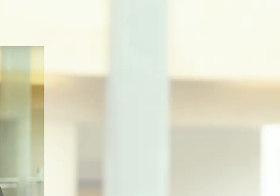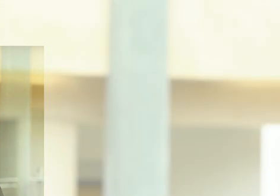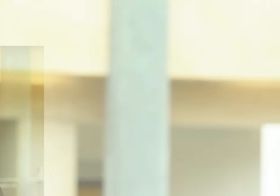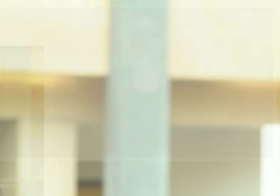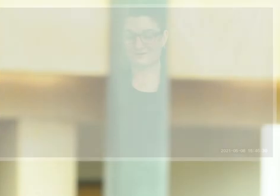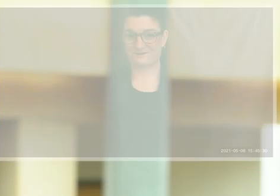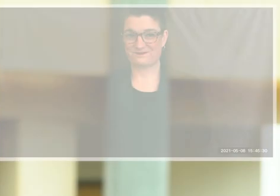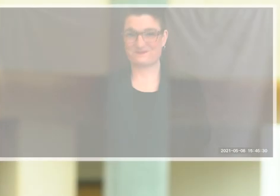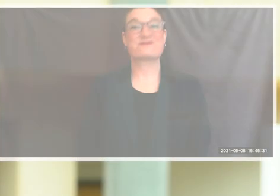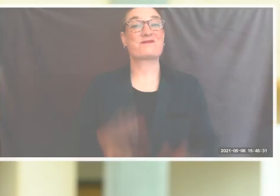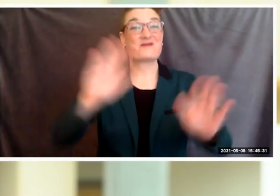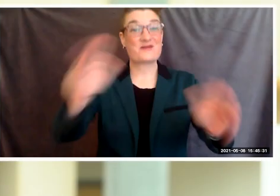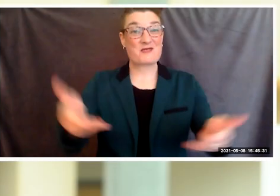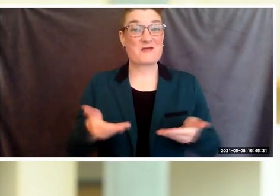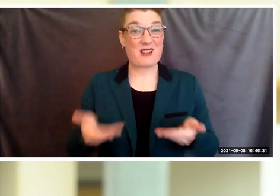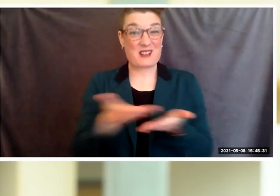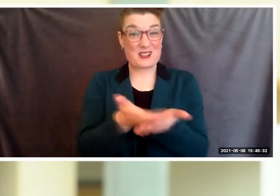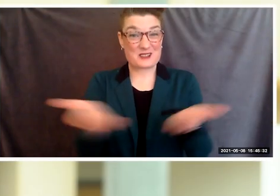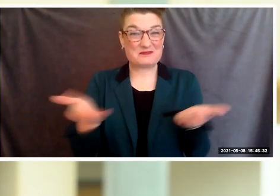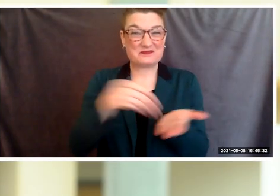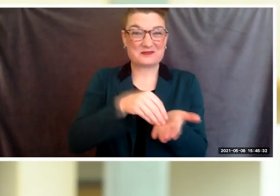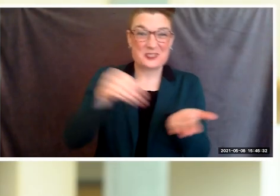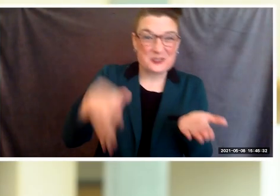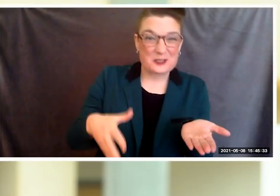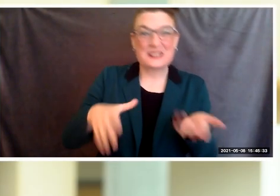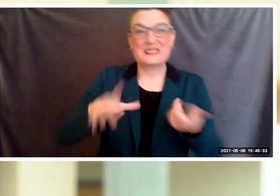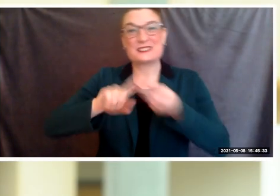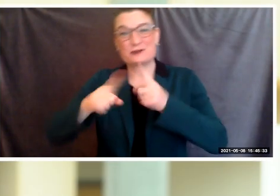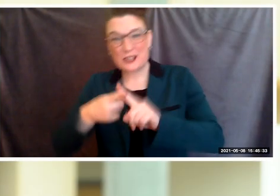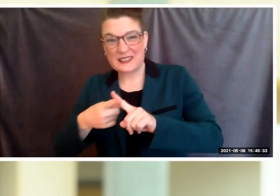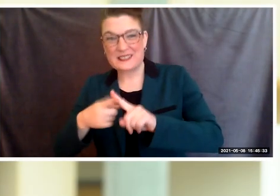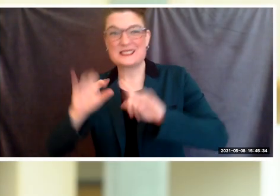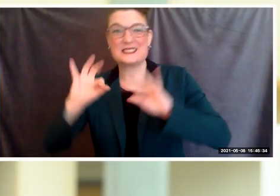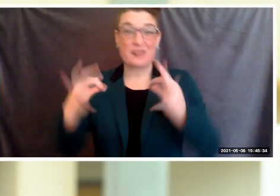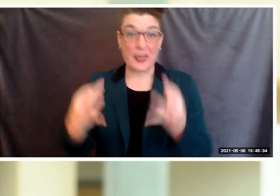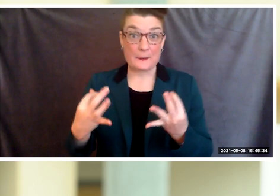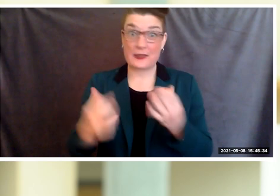Welcome students, friends, family, and most importantly,